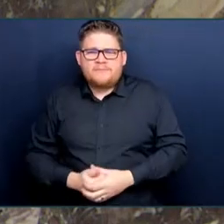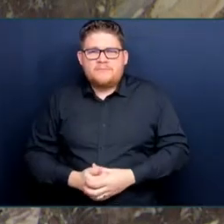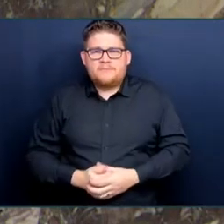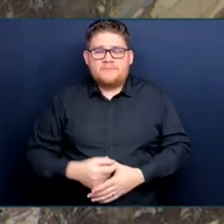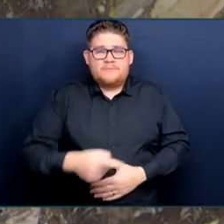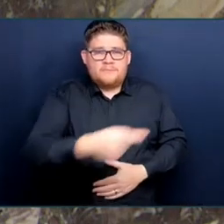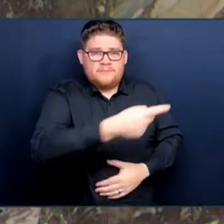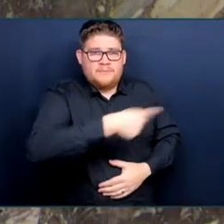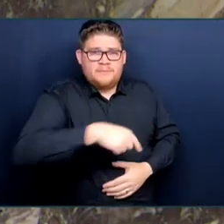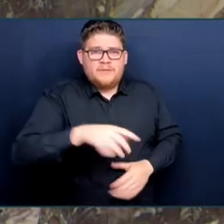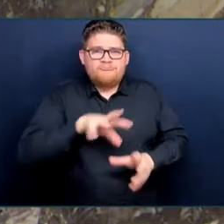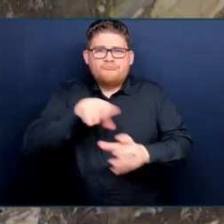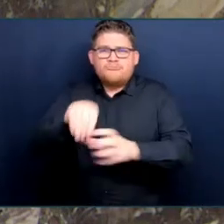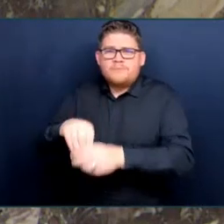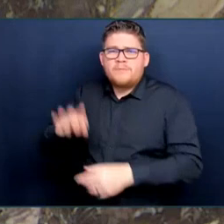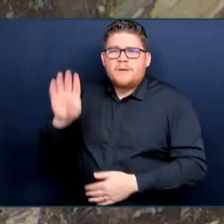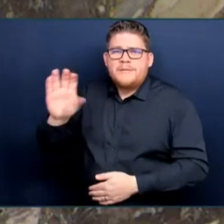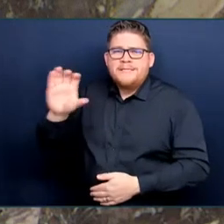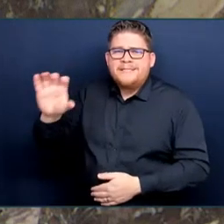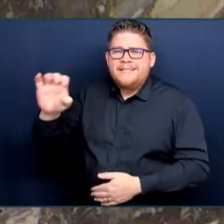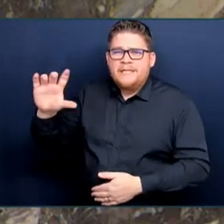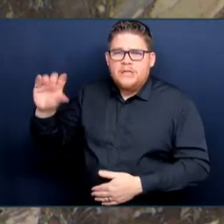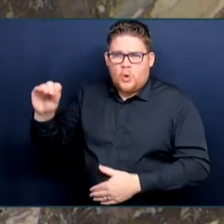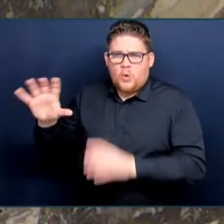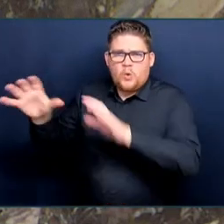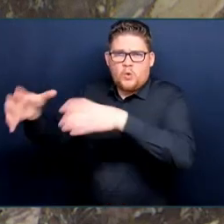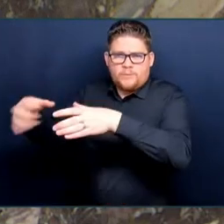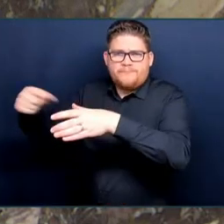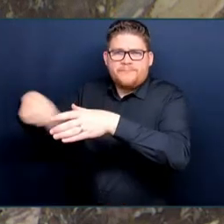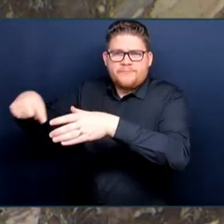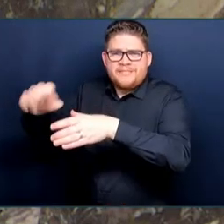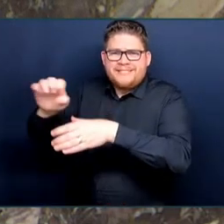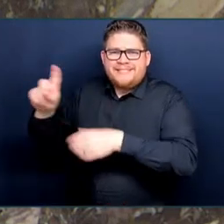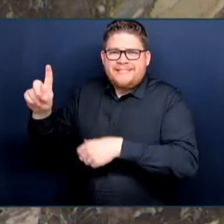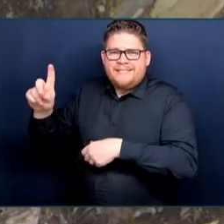about 20 other producers, supplying the volumes needed by BC farmers.